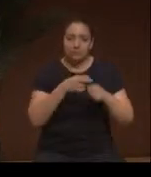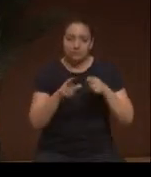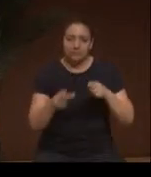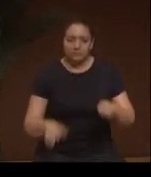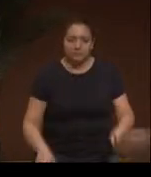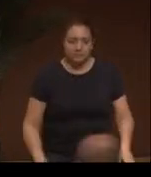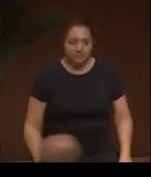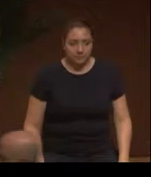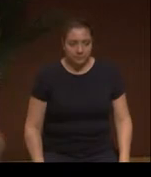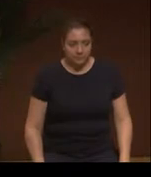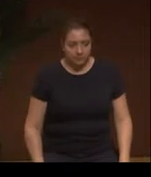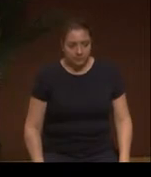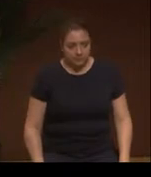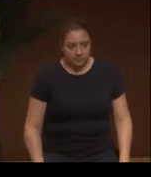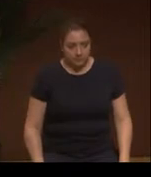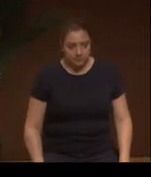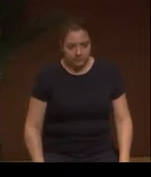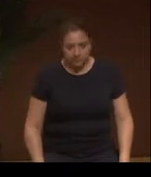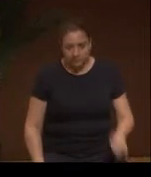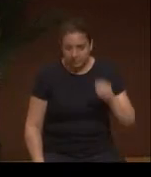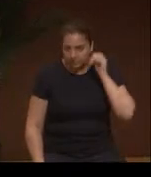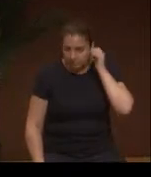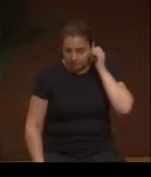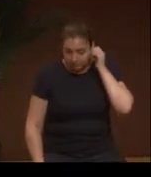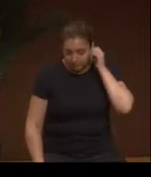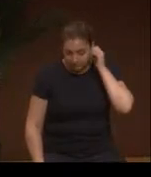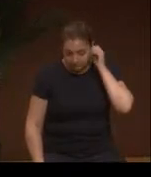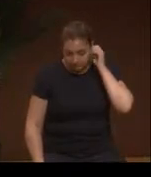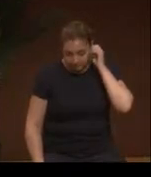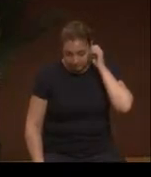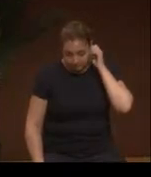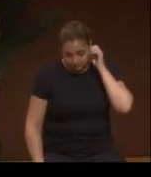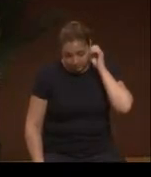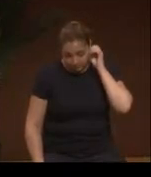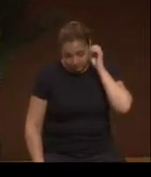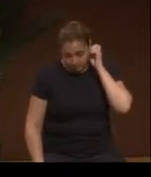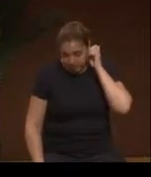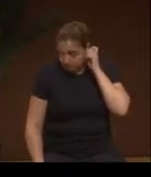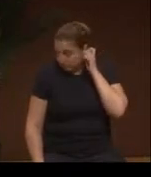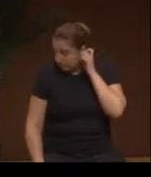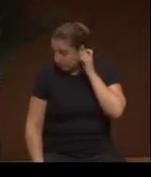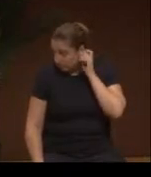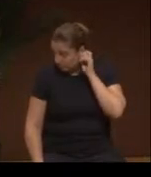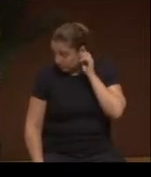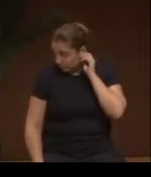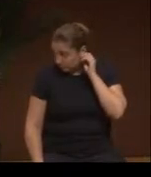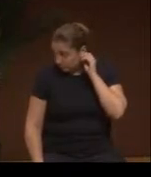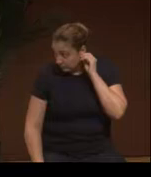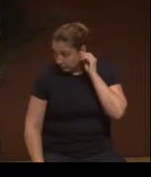as succinct as possible, one to two sentences long.